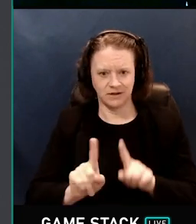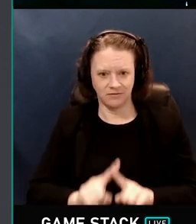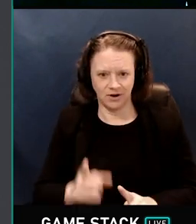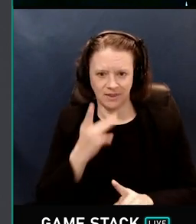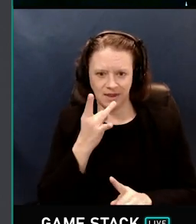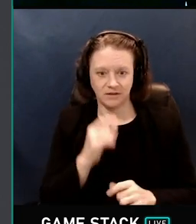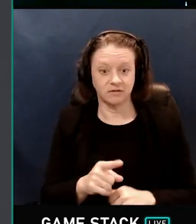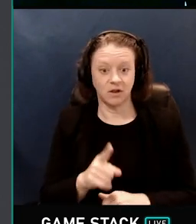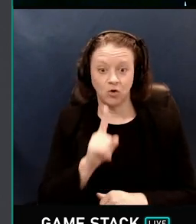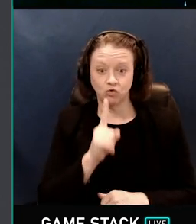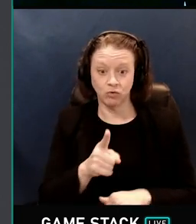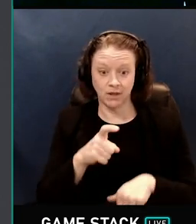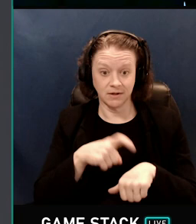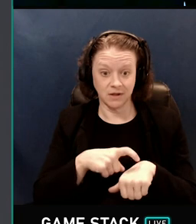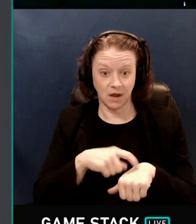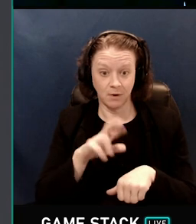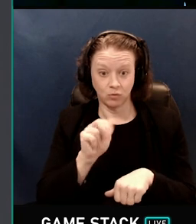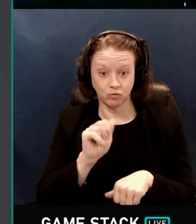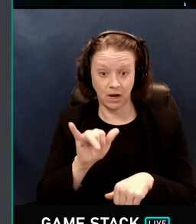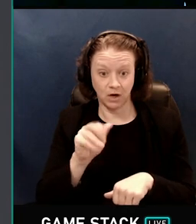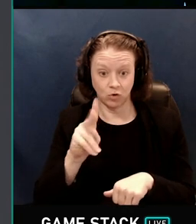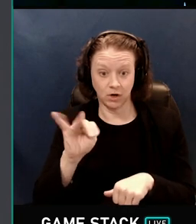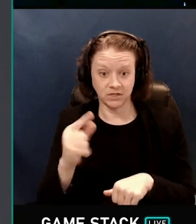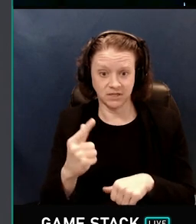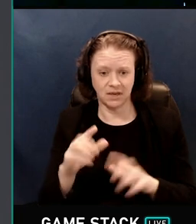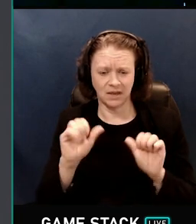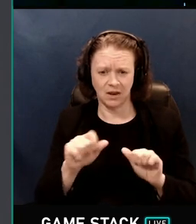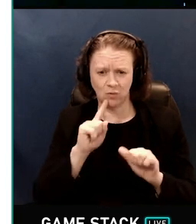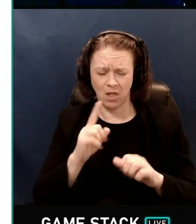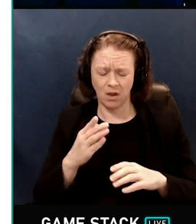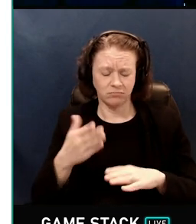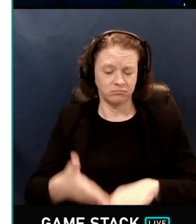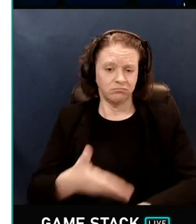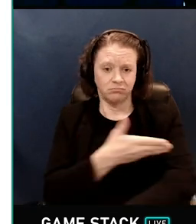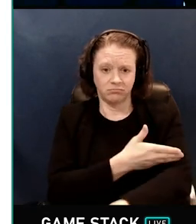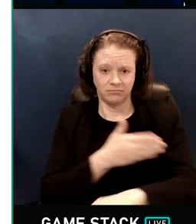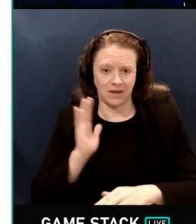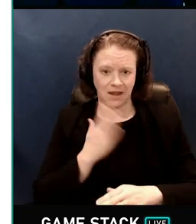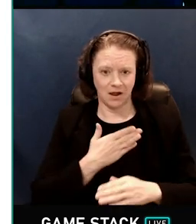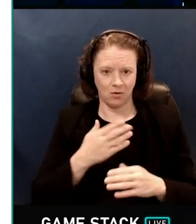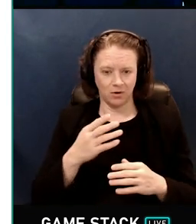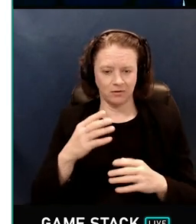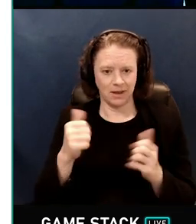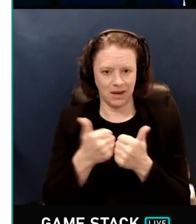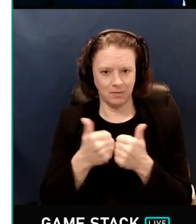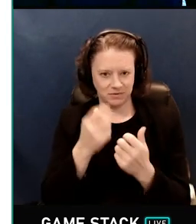Realtime ray tracing adds many possibilities to what we can do for visuals in games.